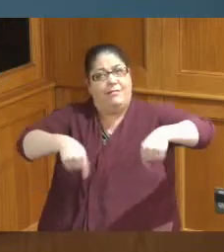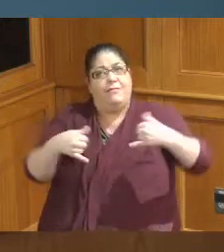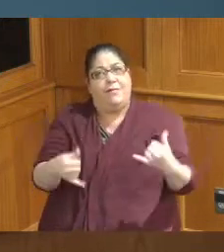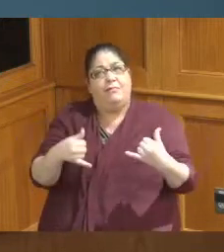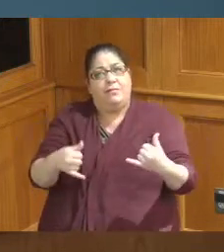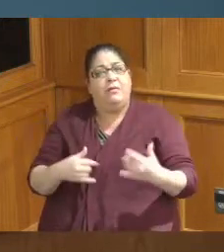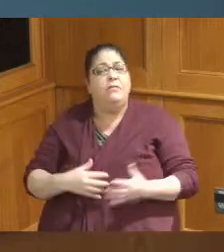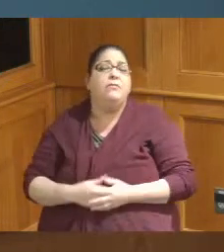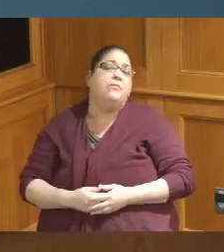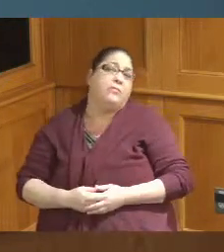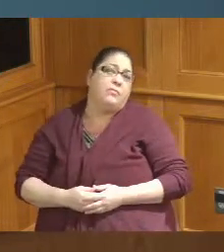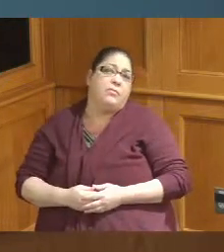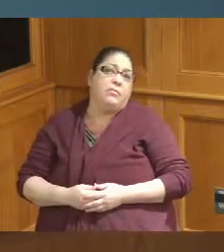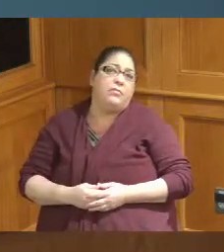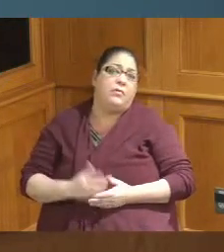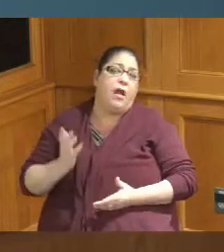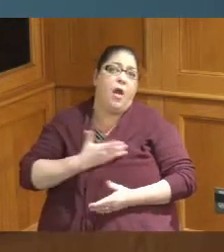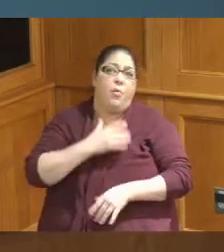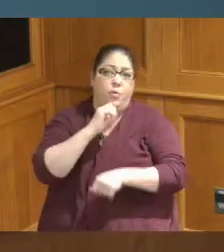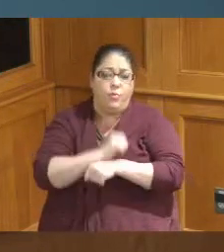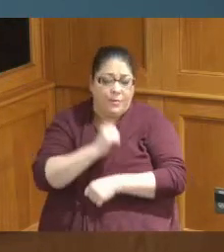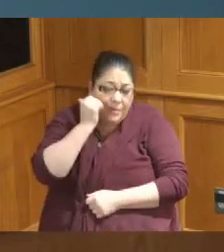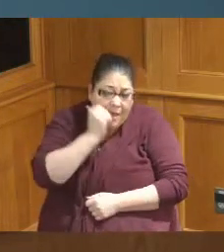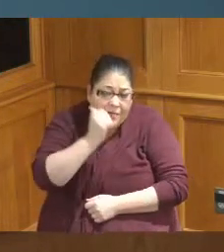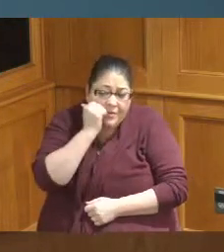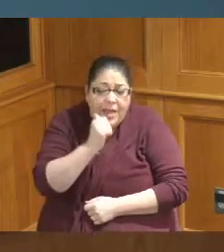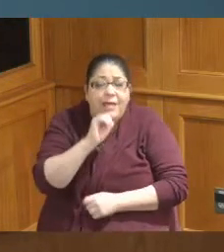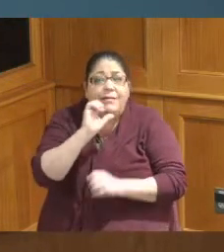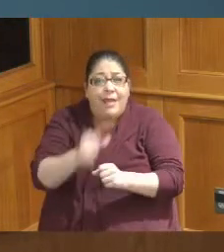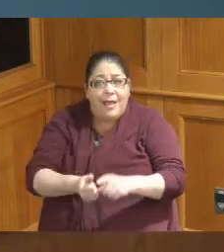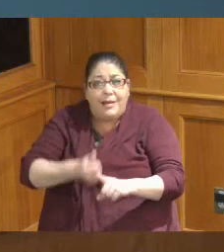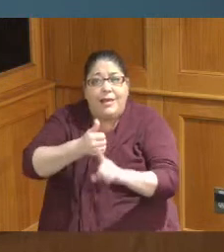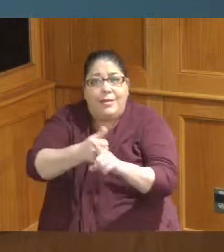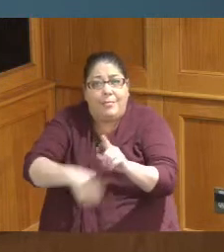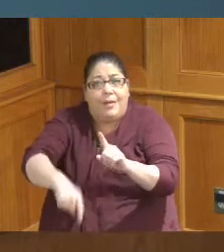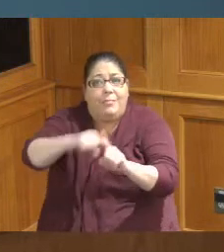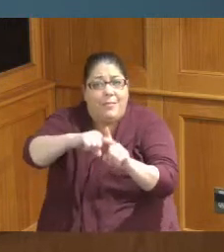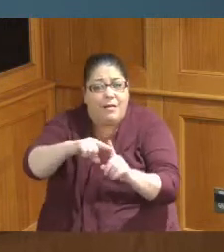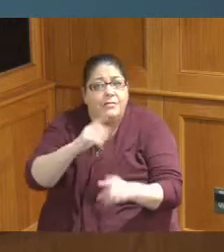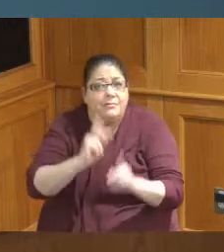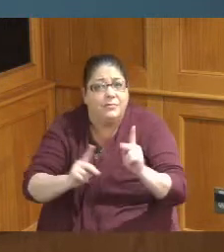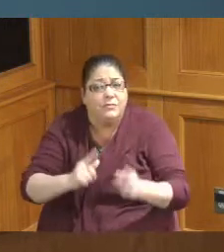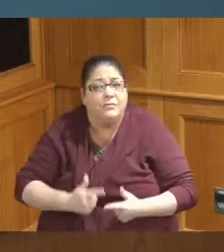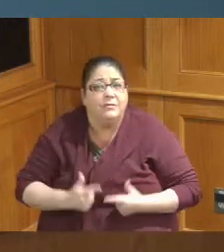that we're doing can impact people's lives so big right now they're just people out there suffering